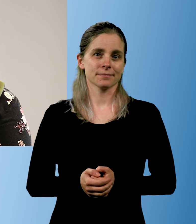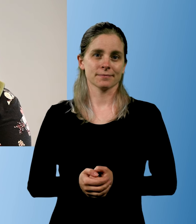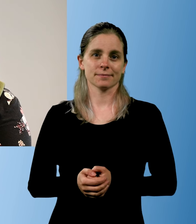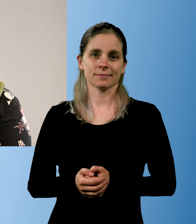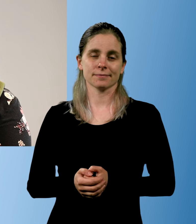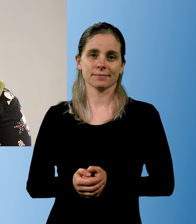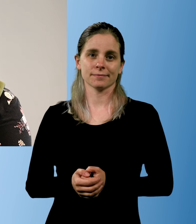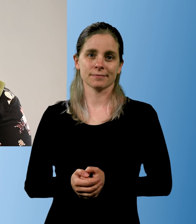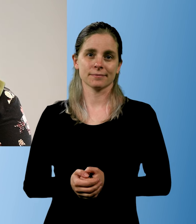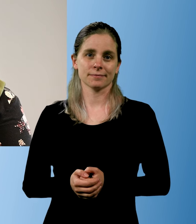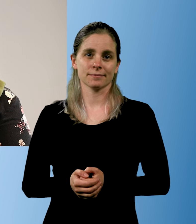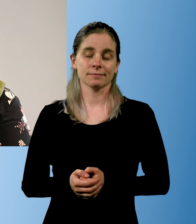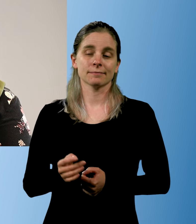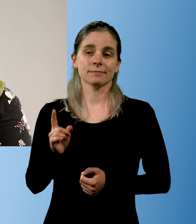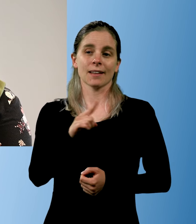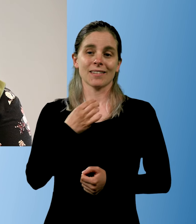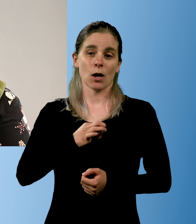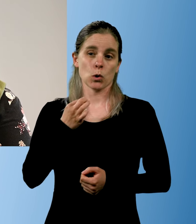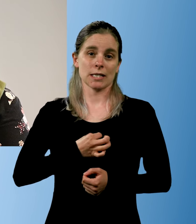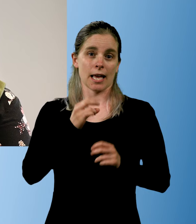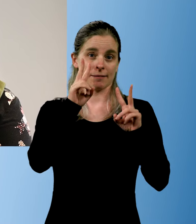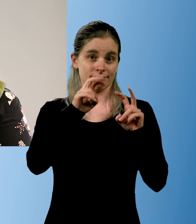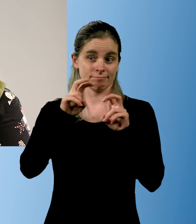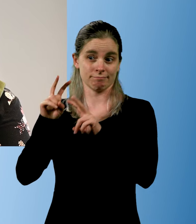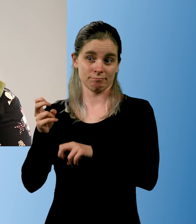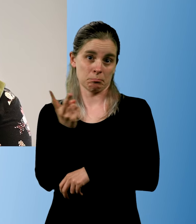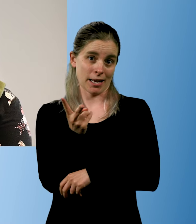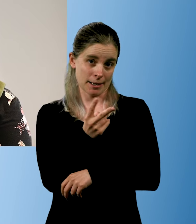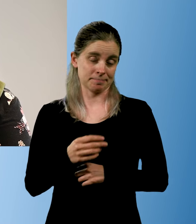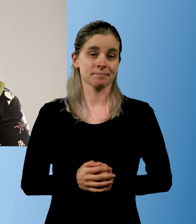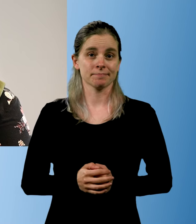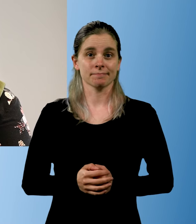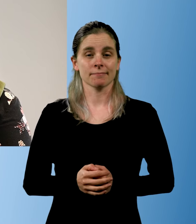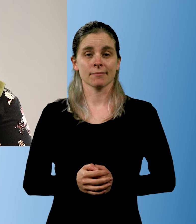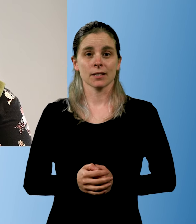But we want to explore both possibilities.